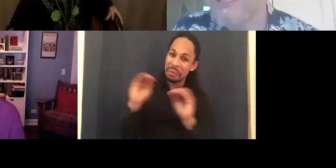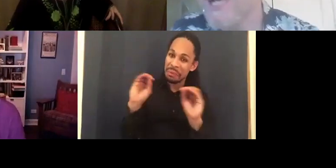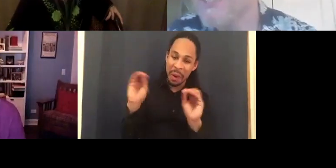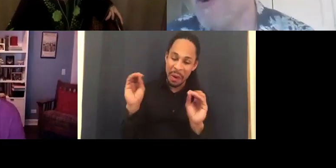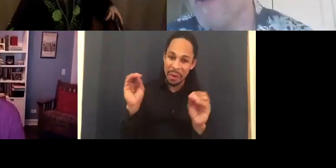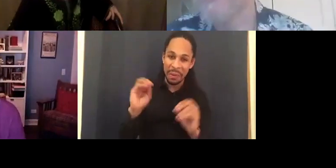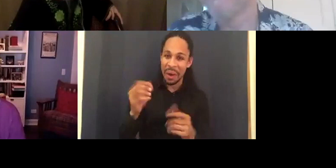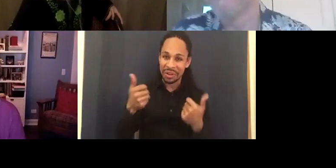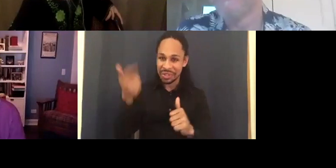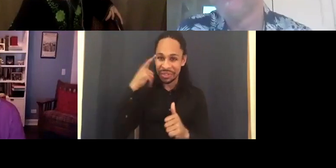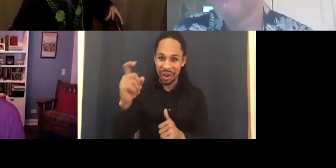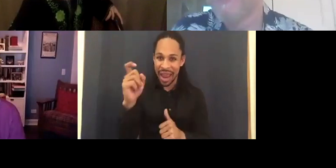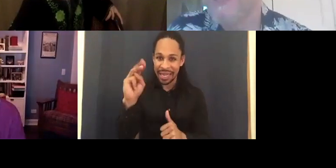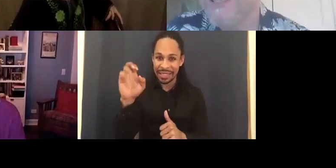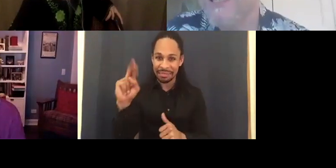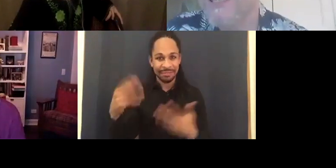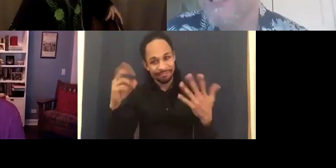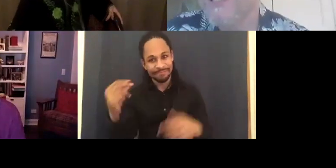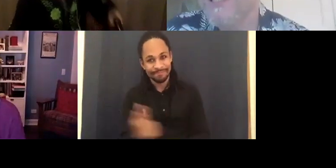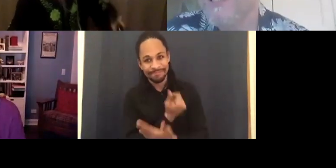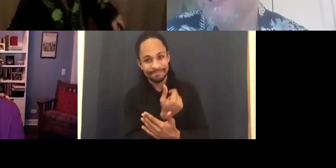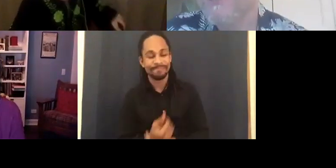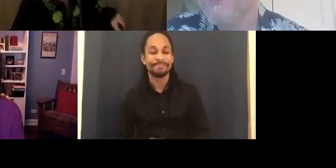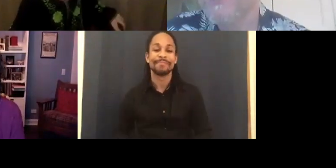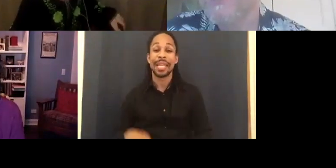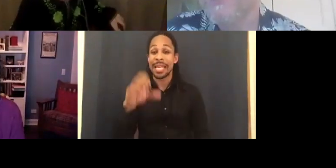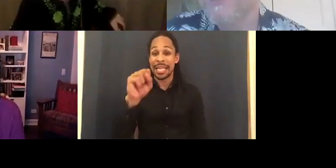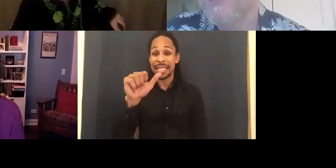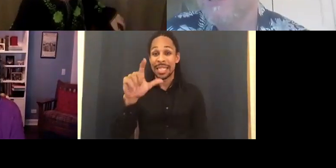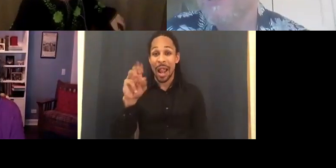I guess what I'm thinking about in context of what you're talking